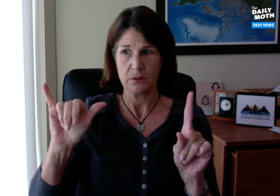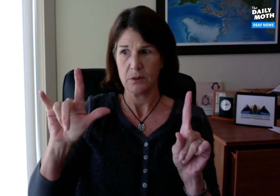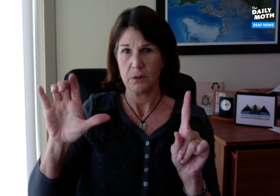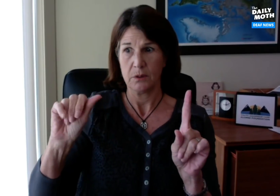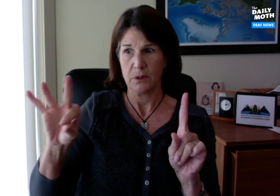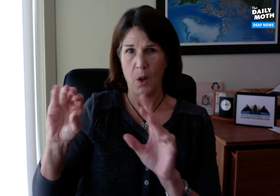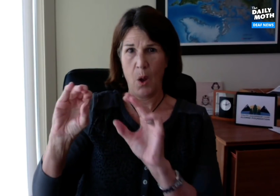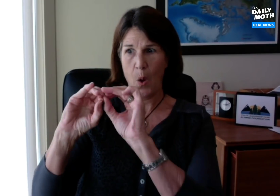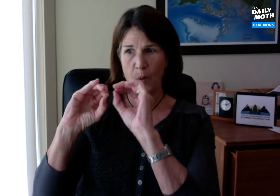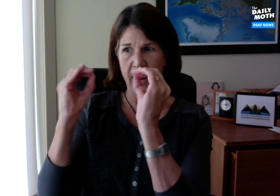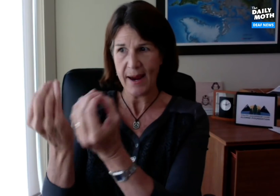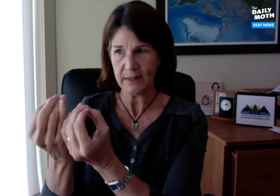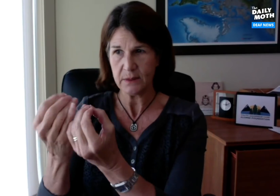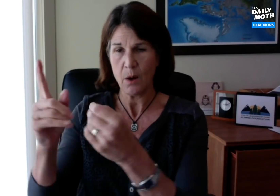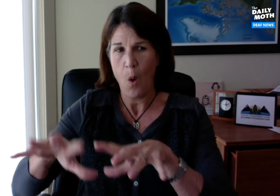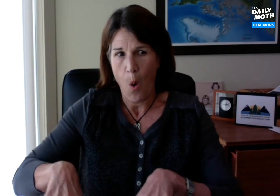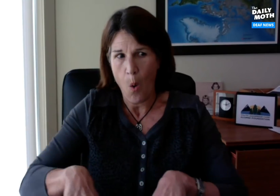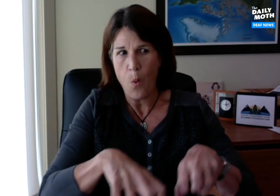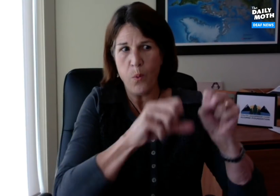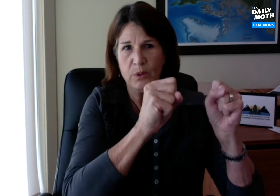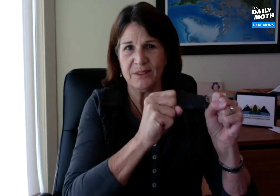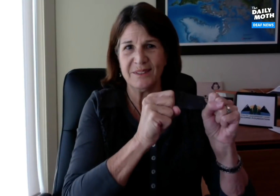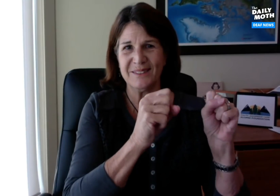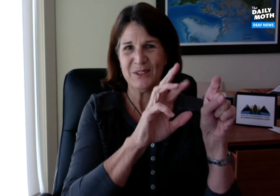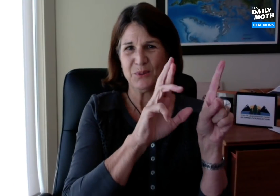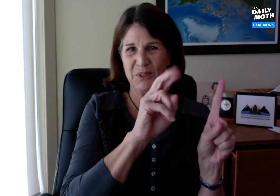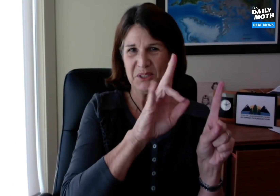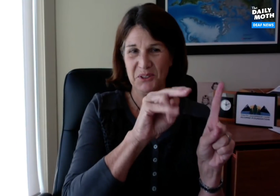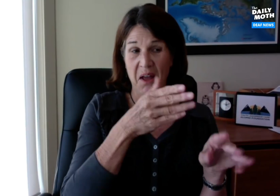After YLCAF organization hosts the reunion,